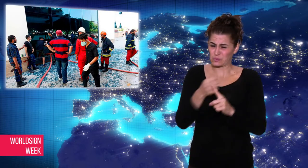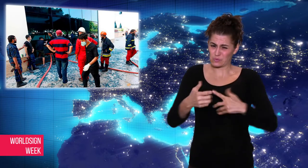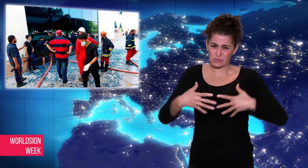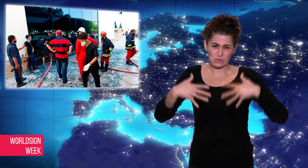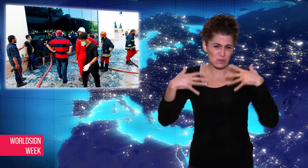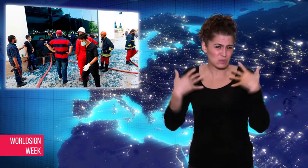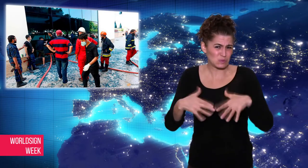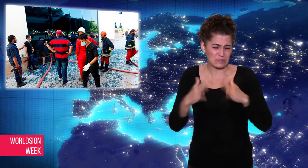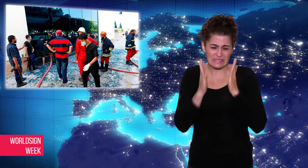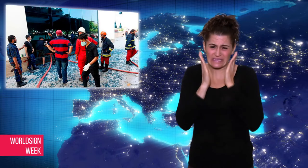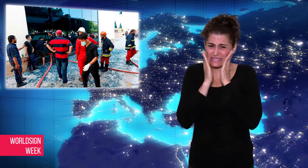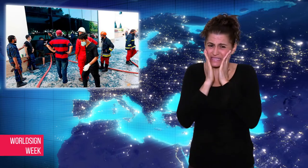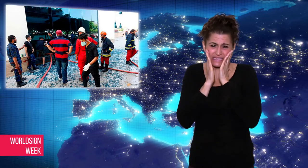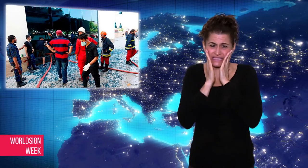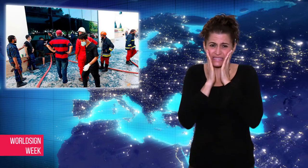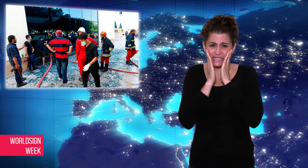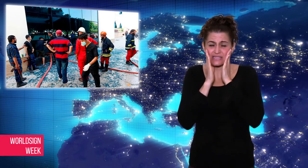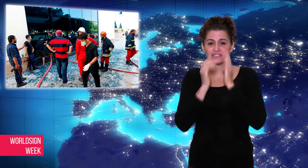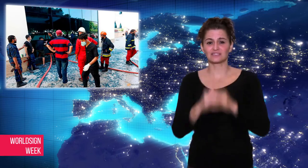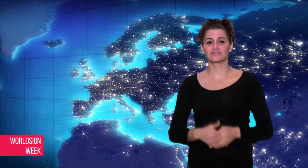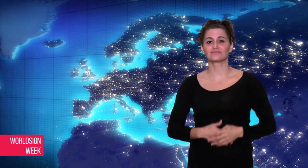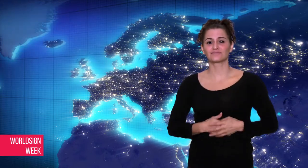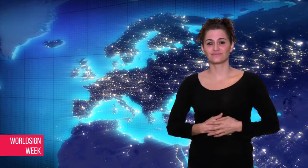“It was a very violent attack.”